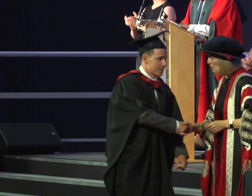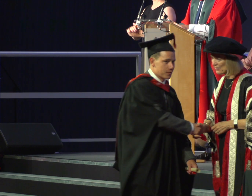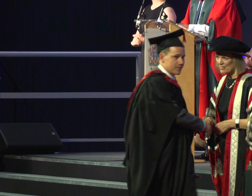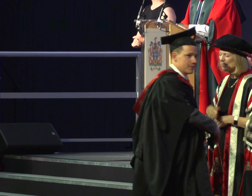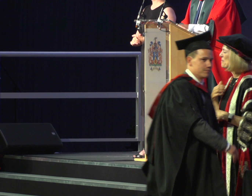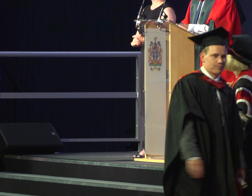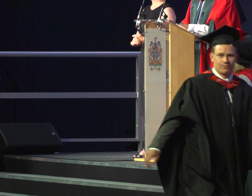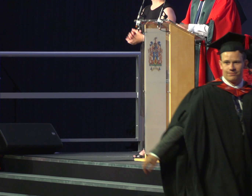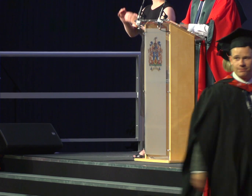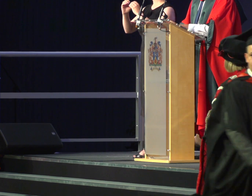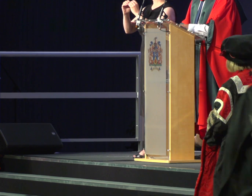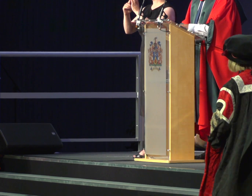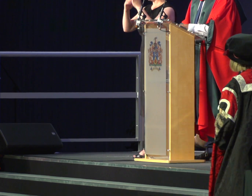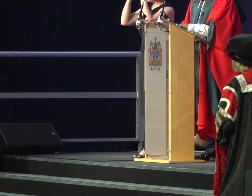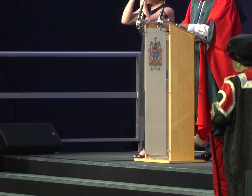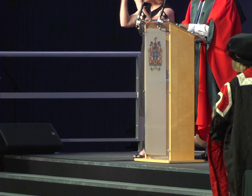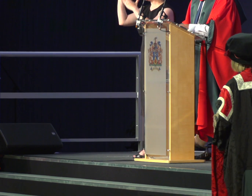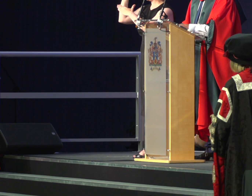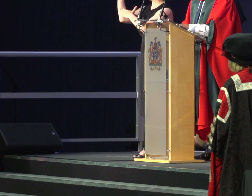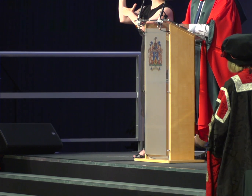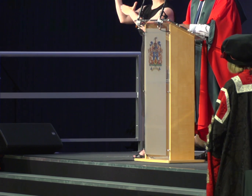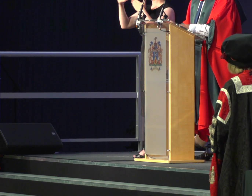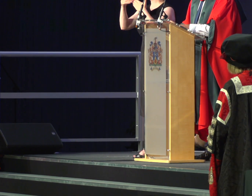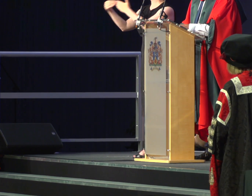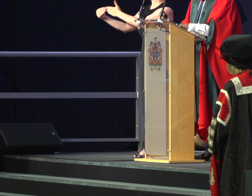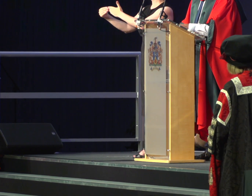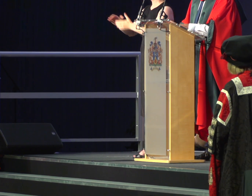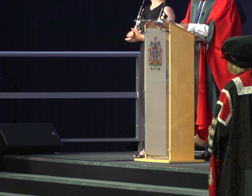Bachelor of Arts with Honours in Outdoor Leadership